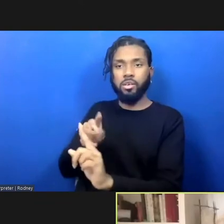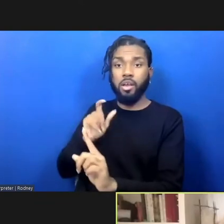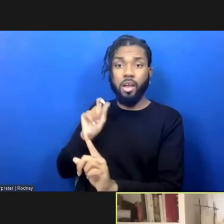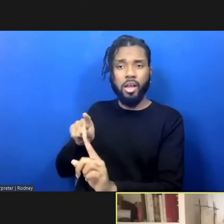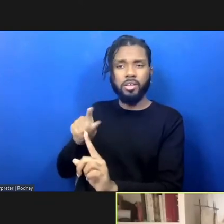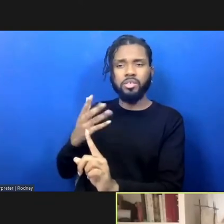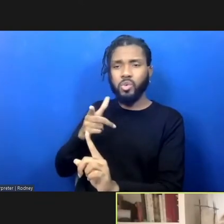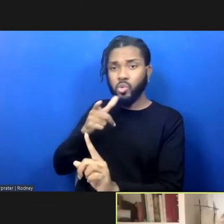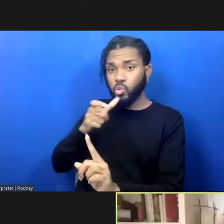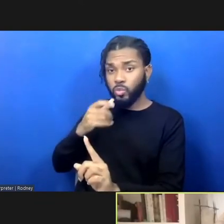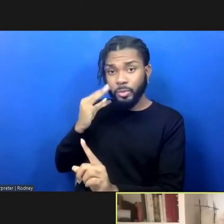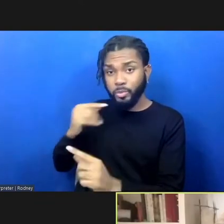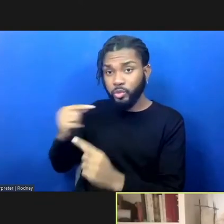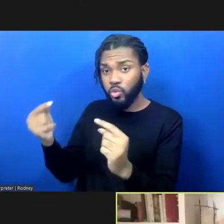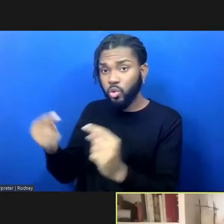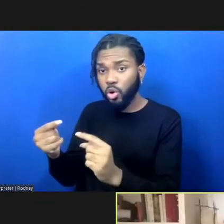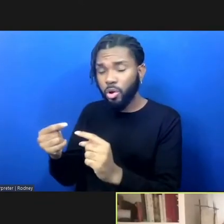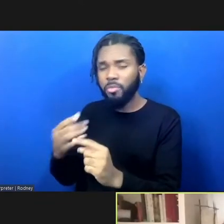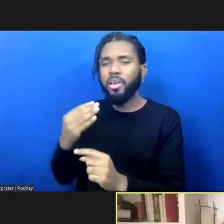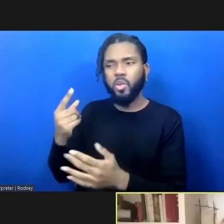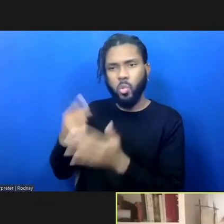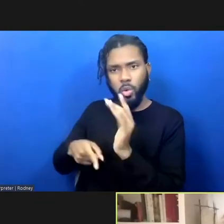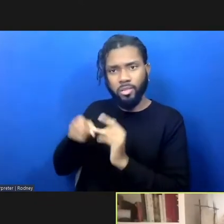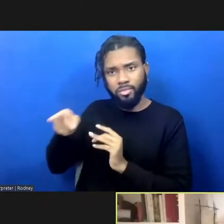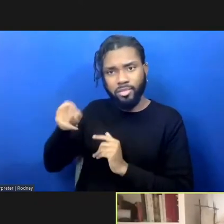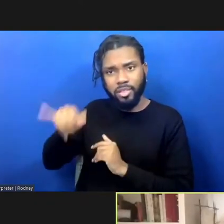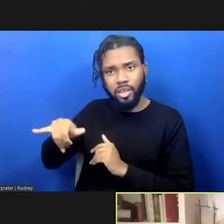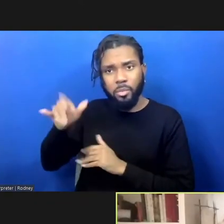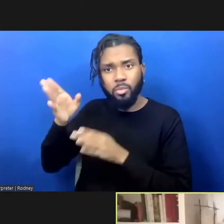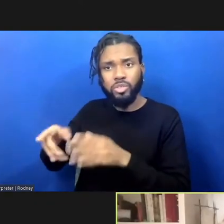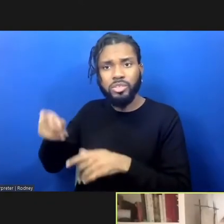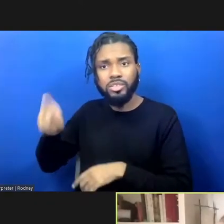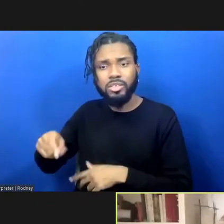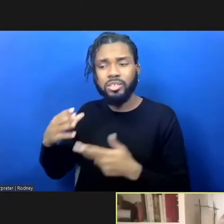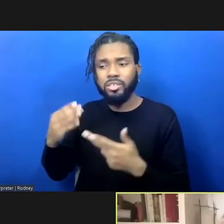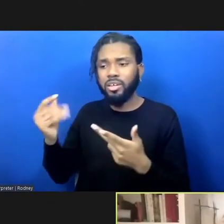was harmed, and what do they need, and whose obligation is it to meet those